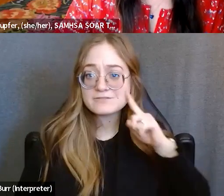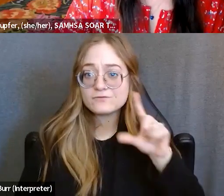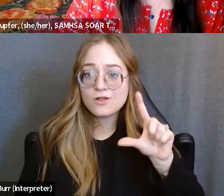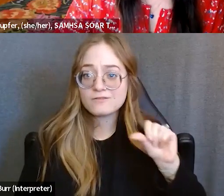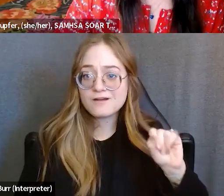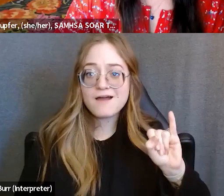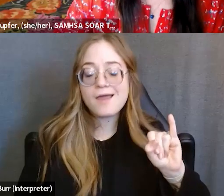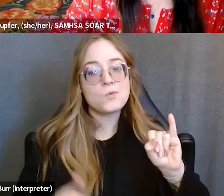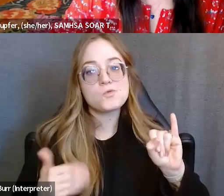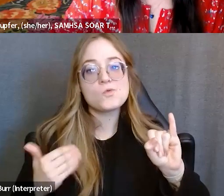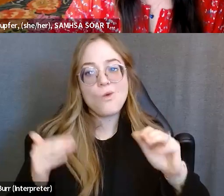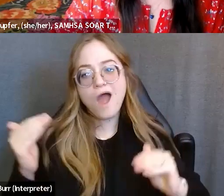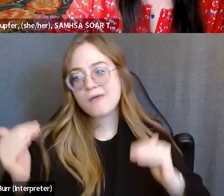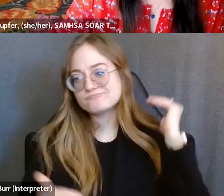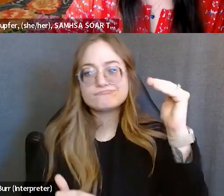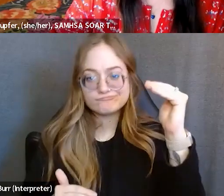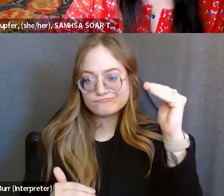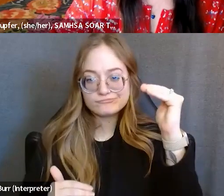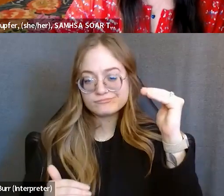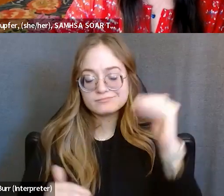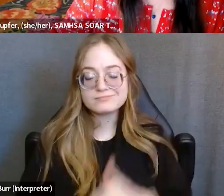than the cons of an injectable.